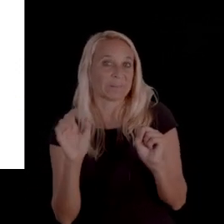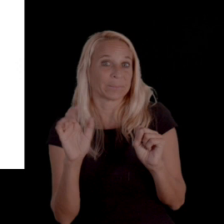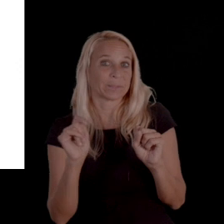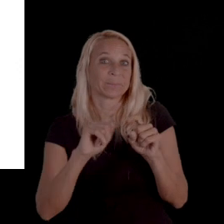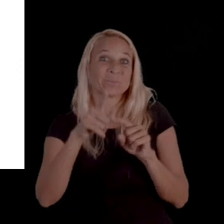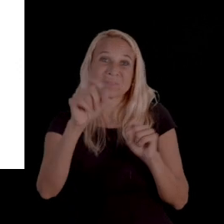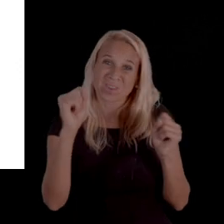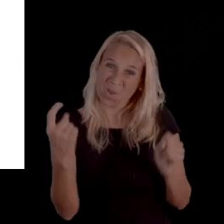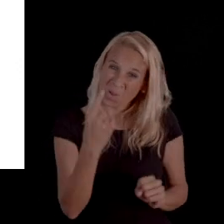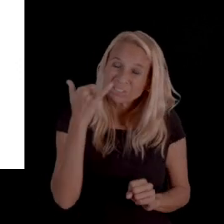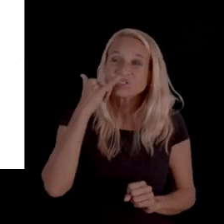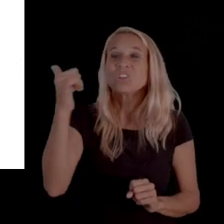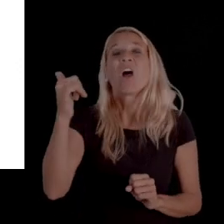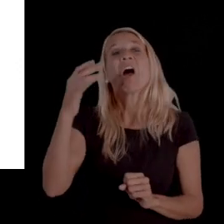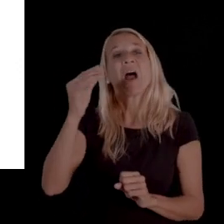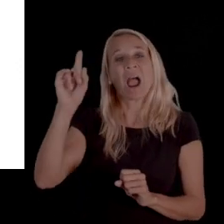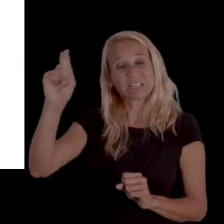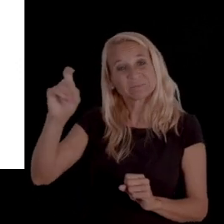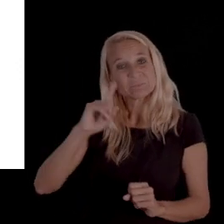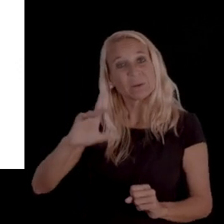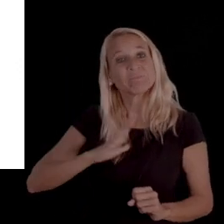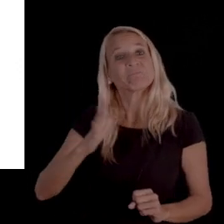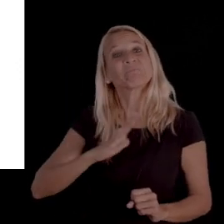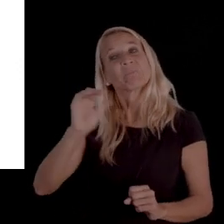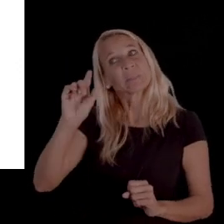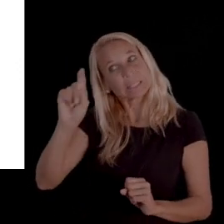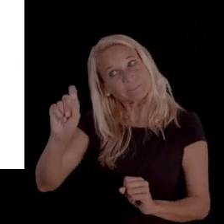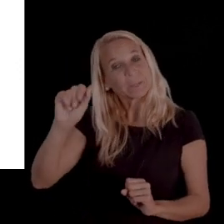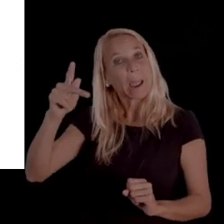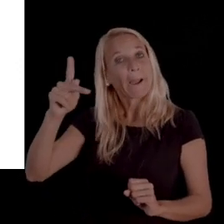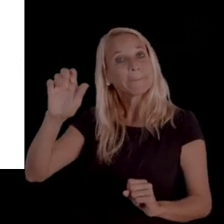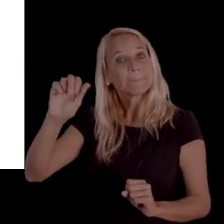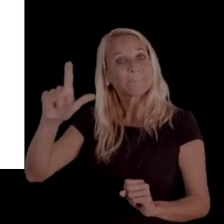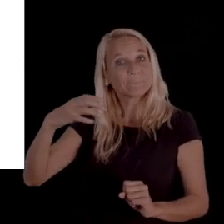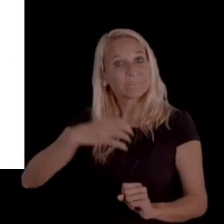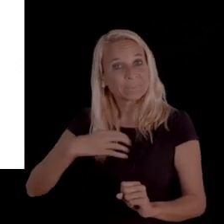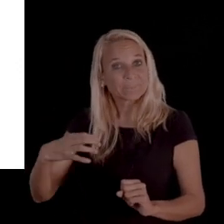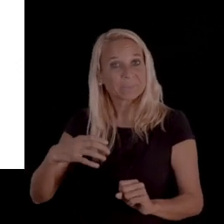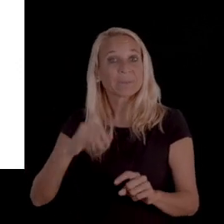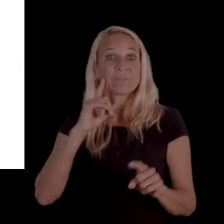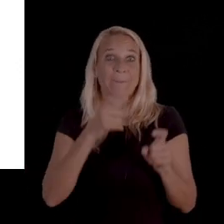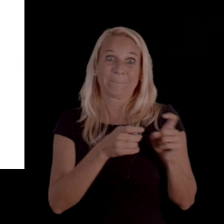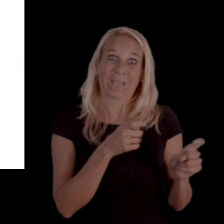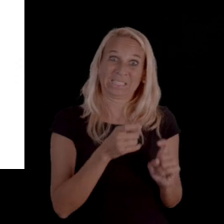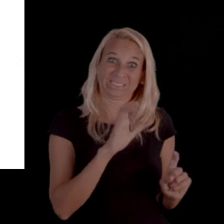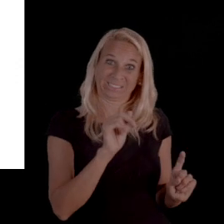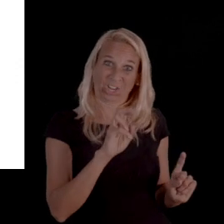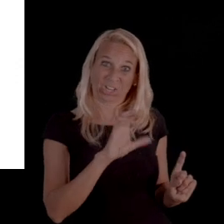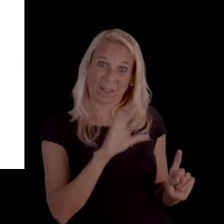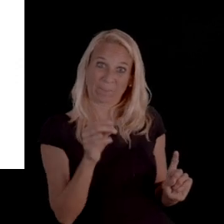You can always call and formally ask for an appeal. So, for managed care companies,